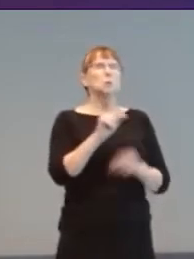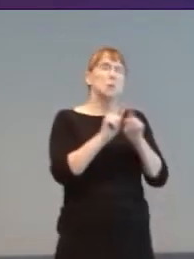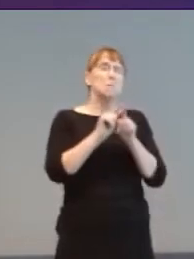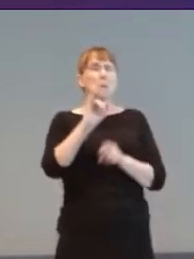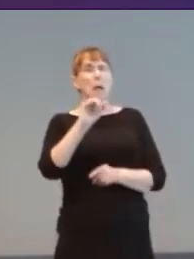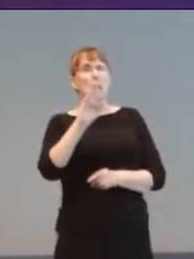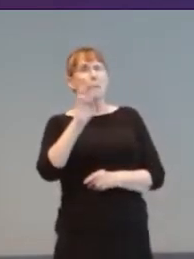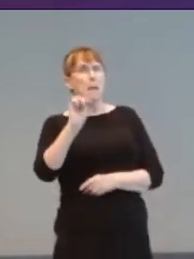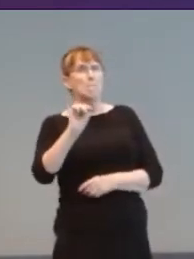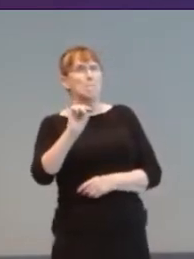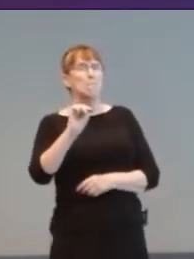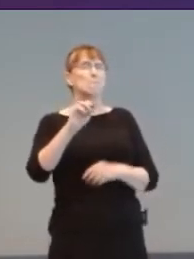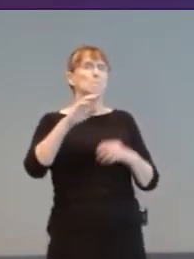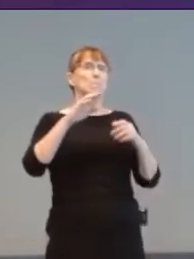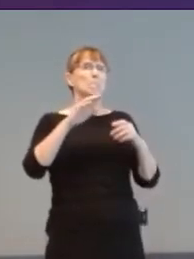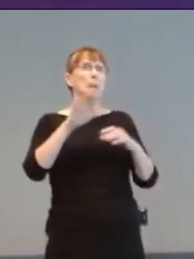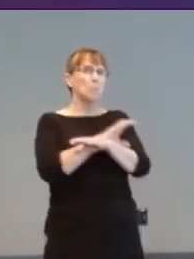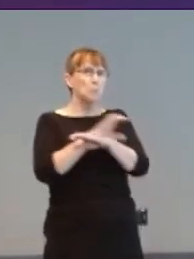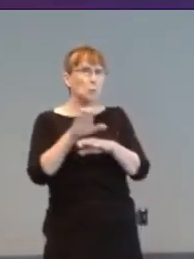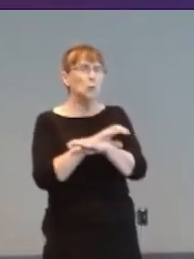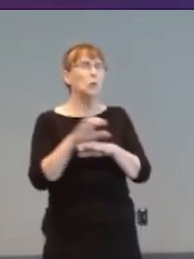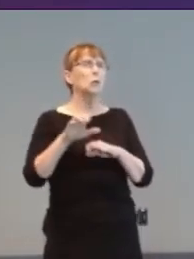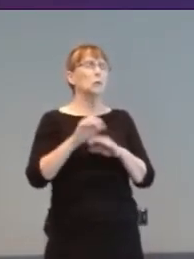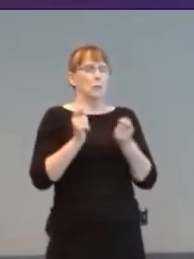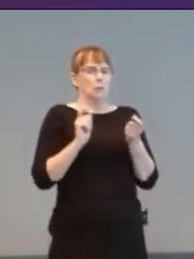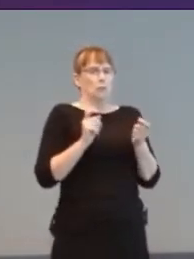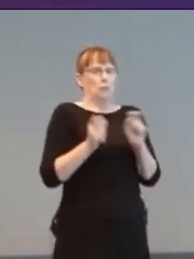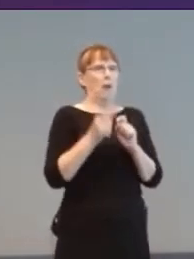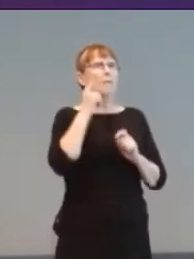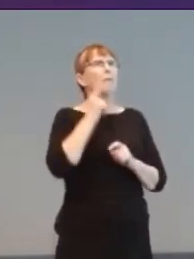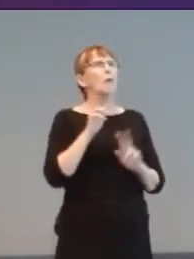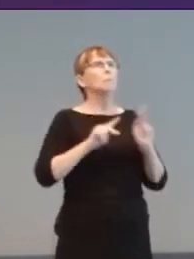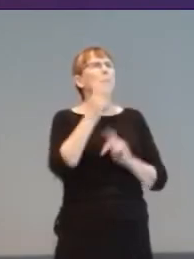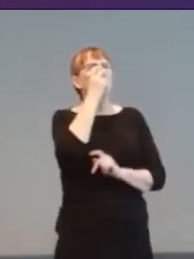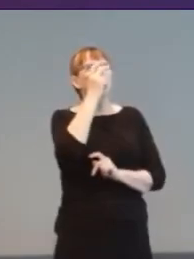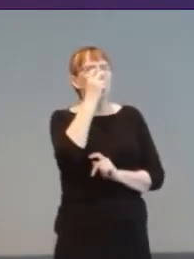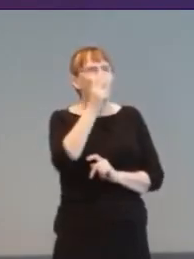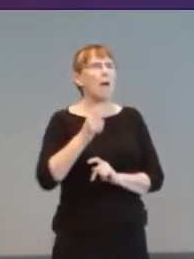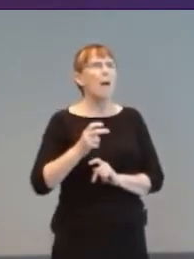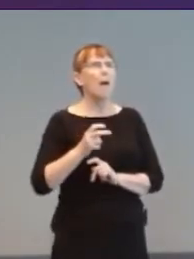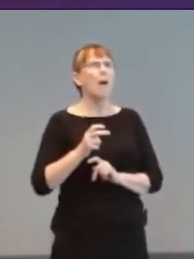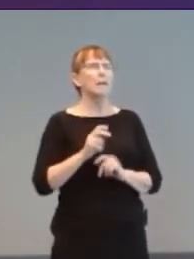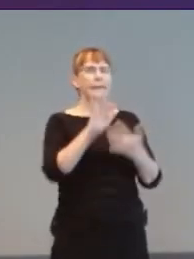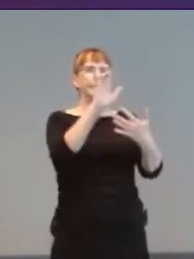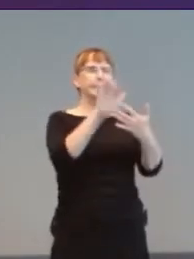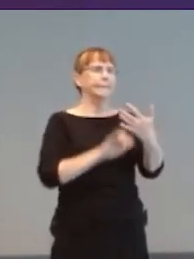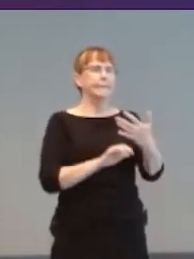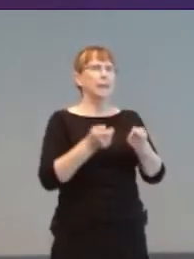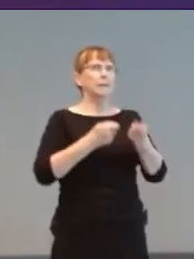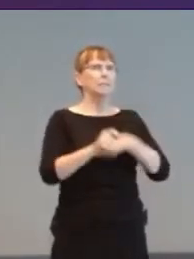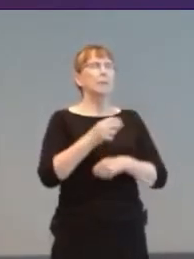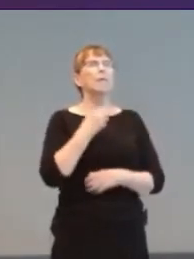blind people making use of ever improving speech synthesiers and screen-reading software helped.